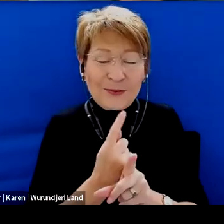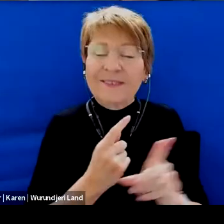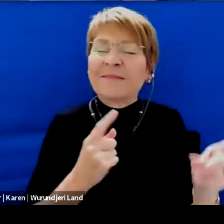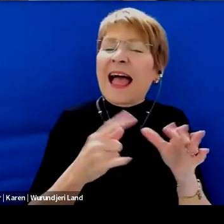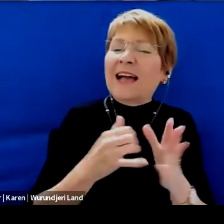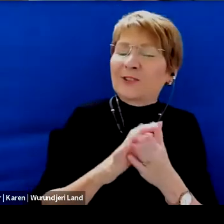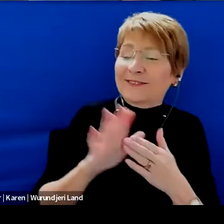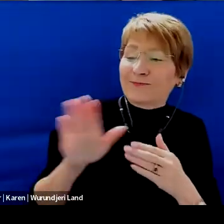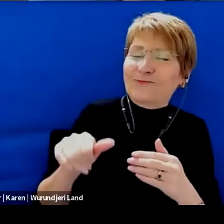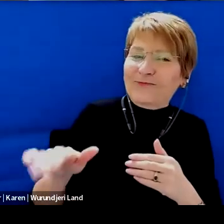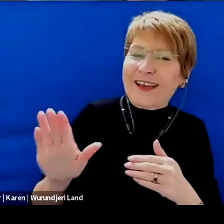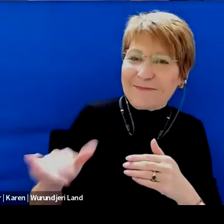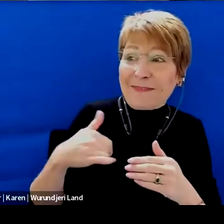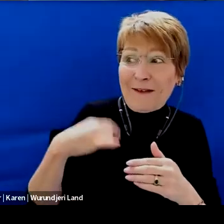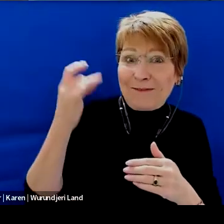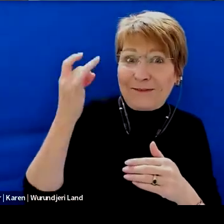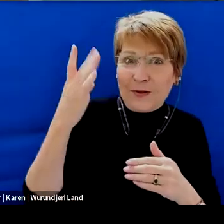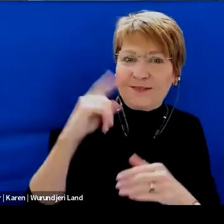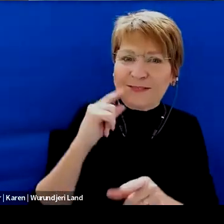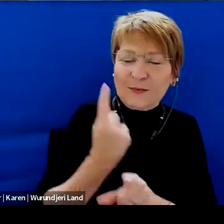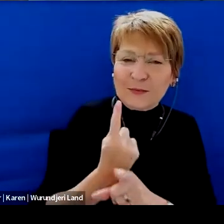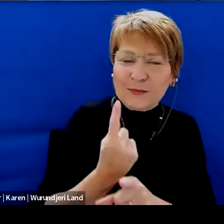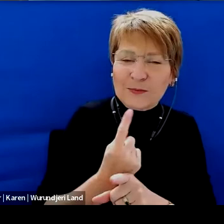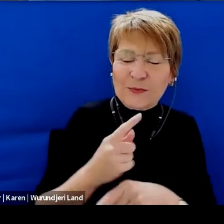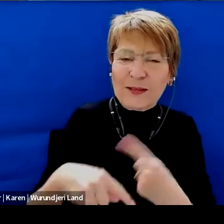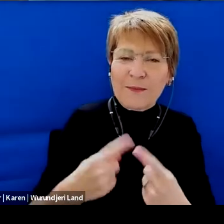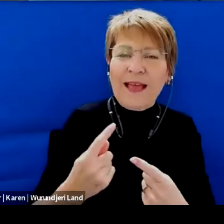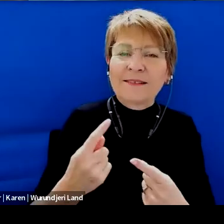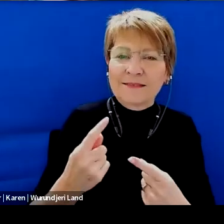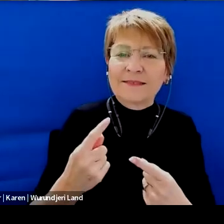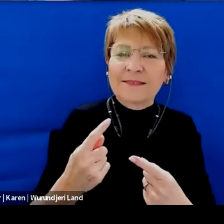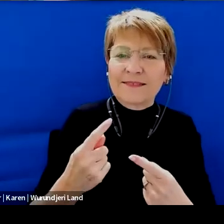is all good and I must admit I did forget to mention